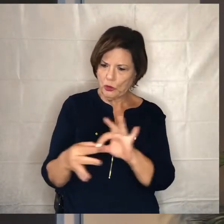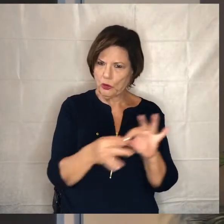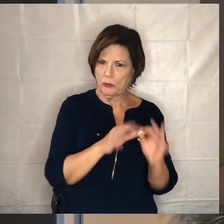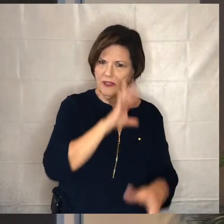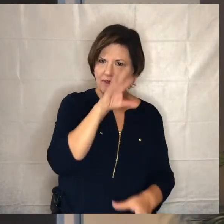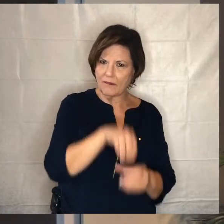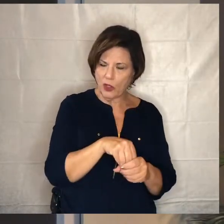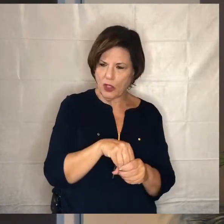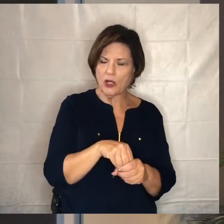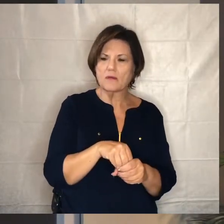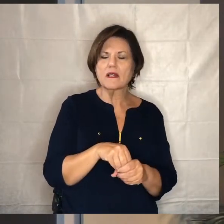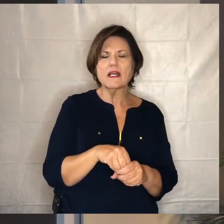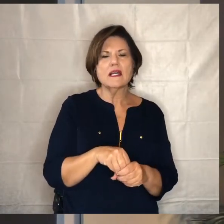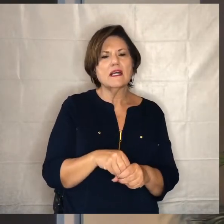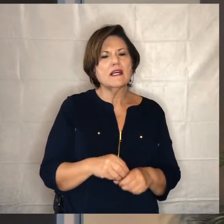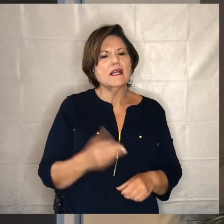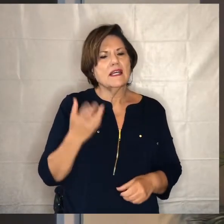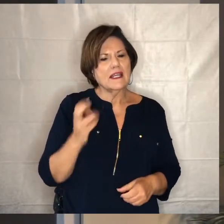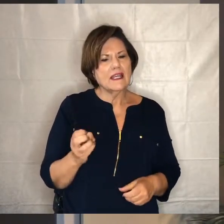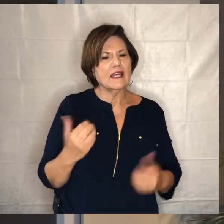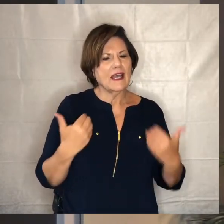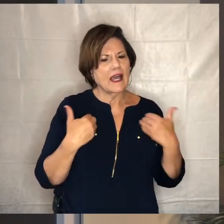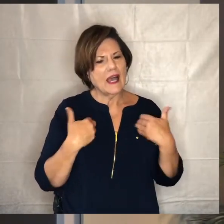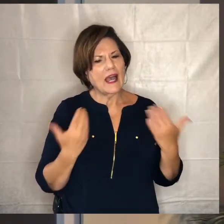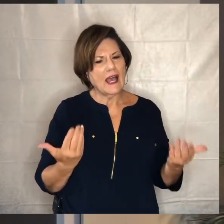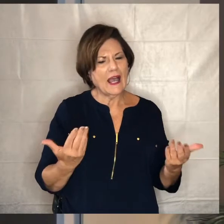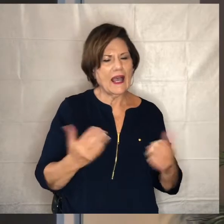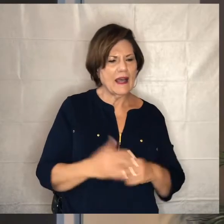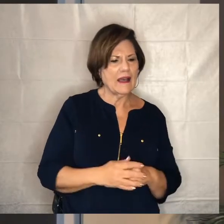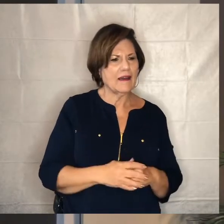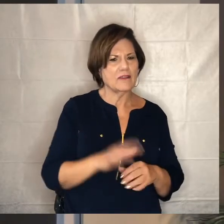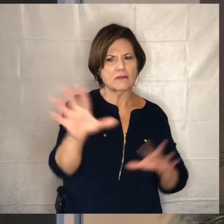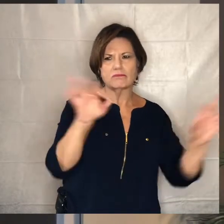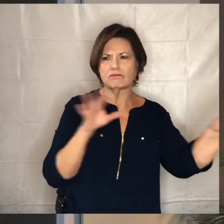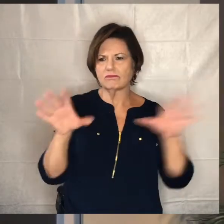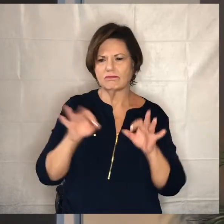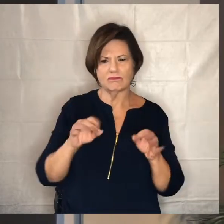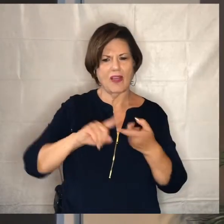and that he had assembled uh kind of a random smattering of of friends of his